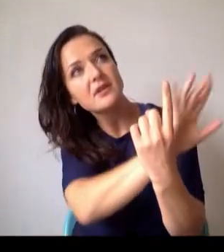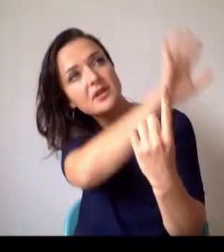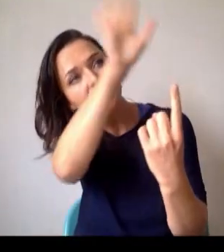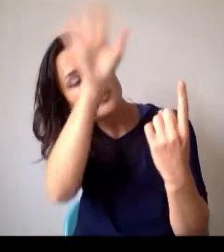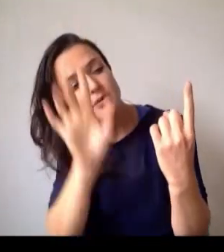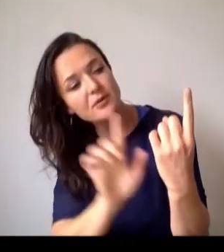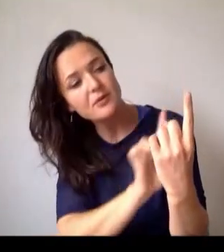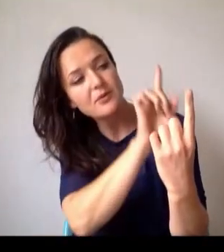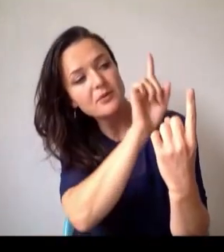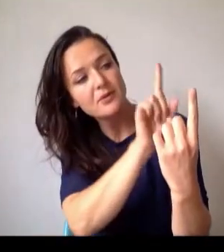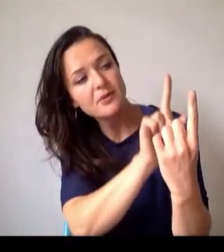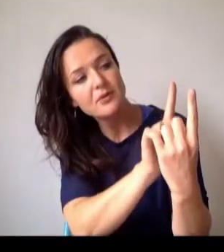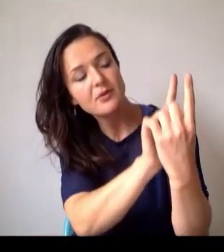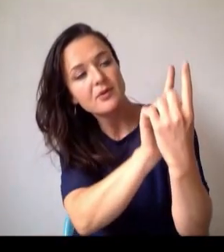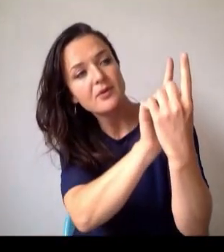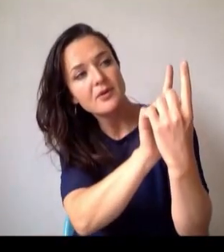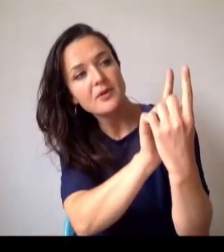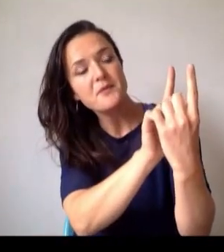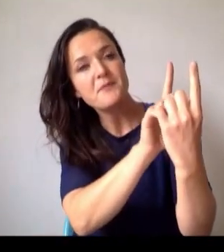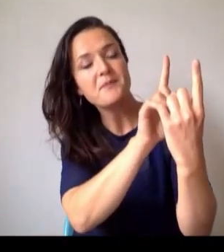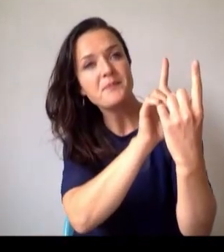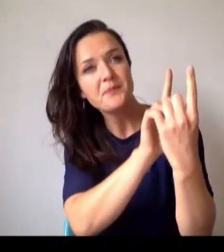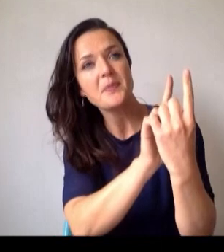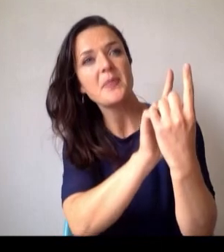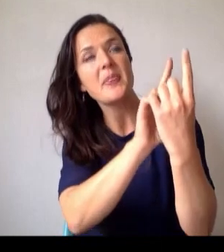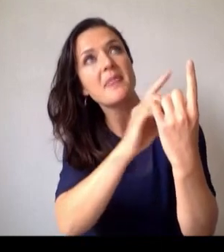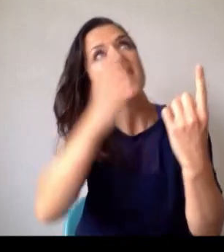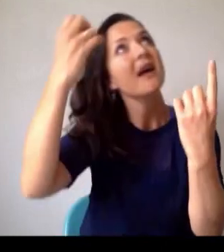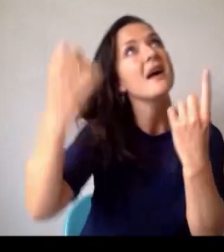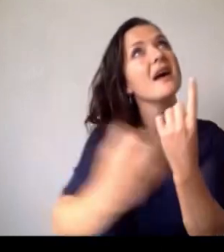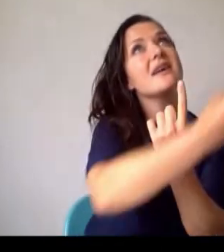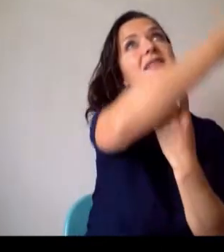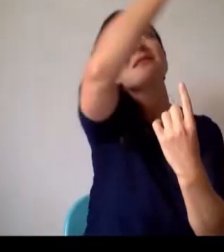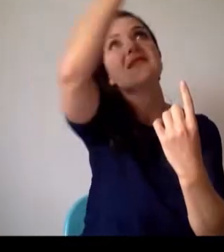There beneath the stars I'll leave you